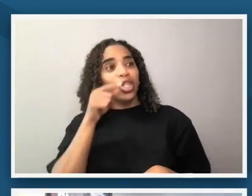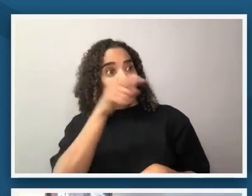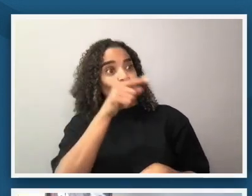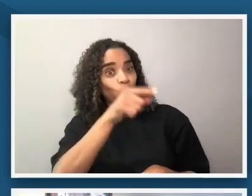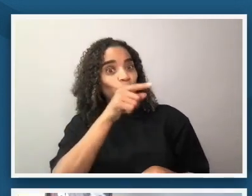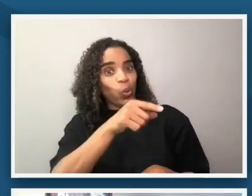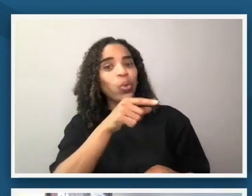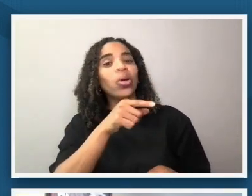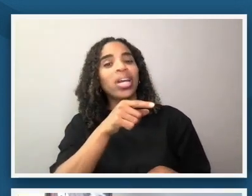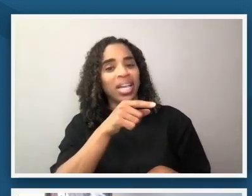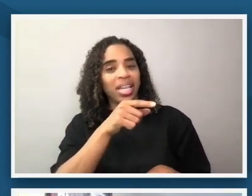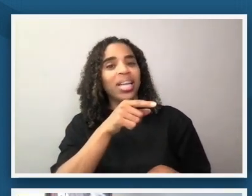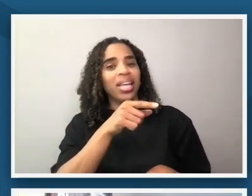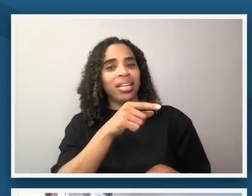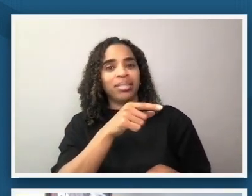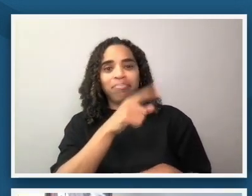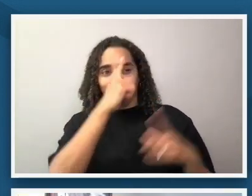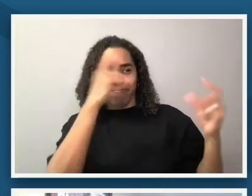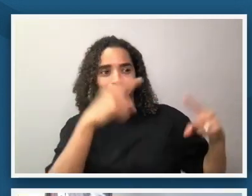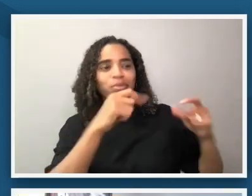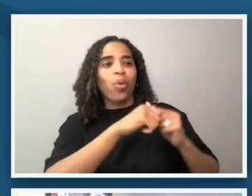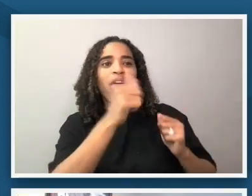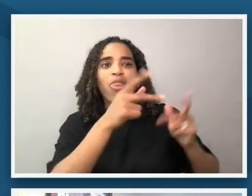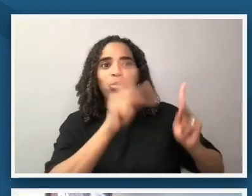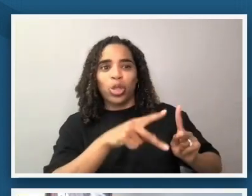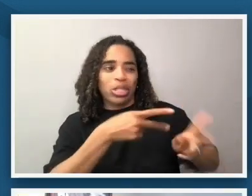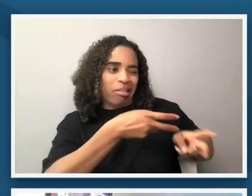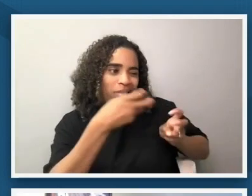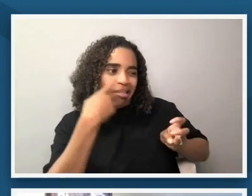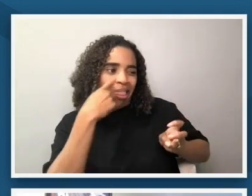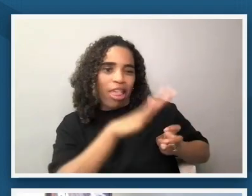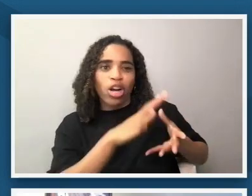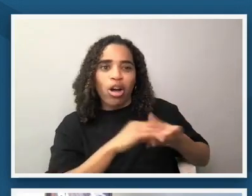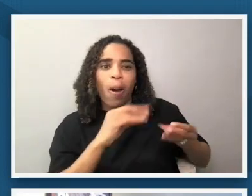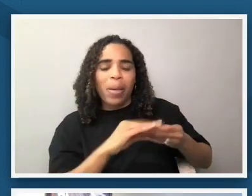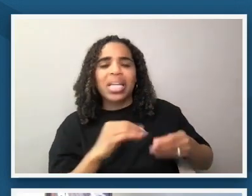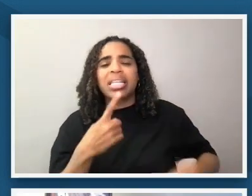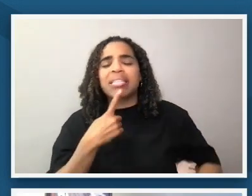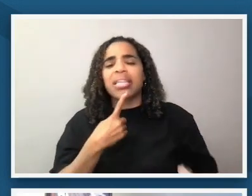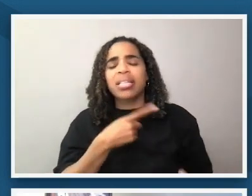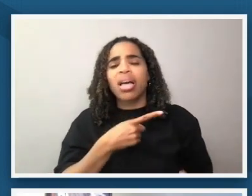participants who's also said that it is